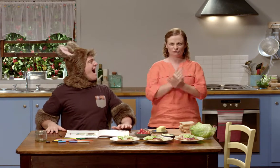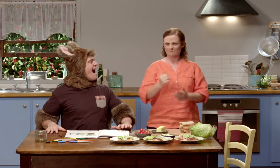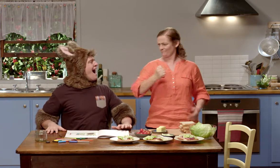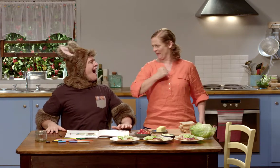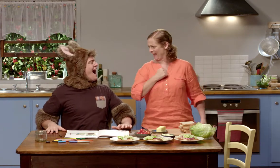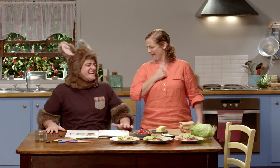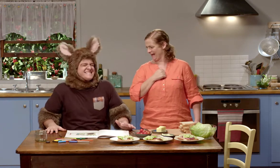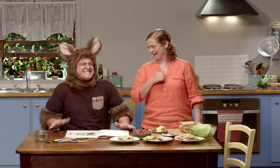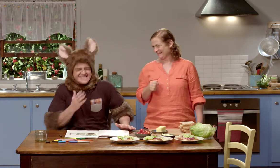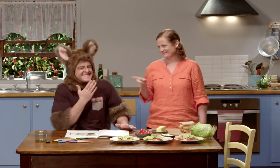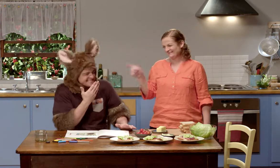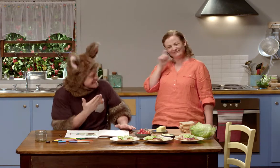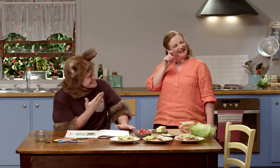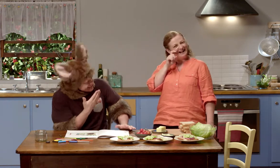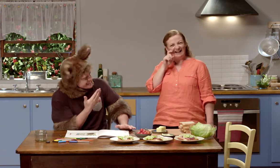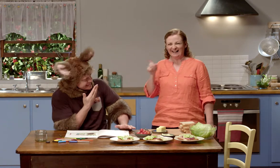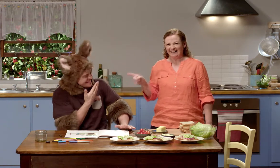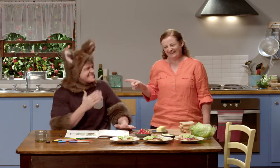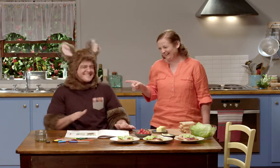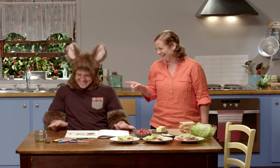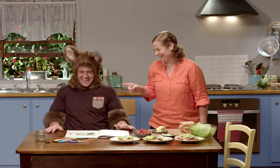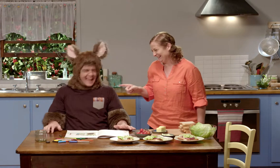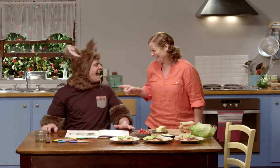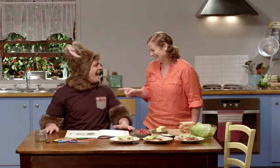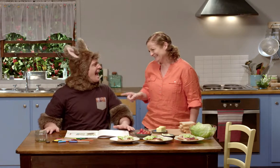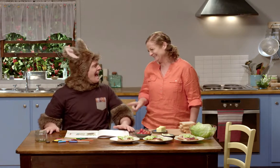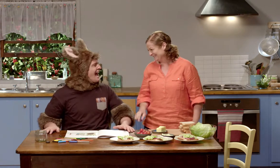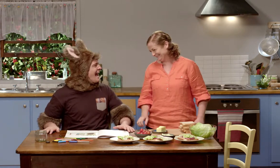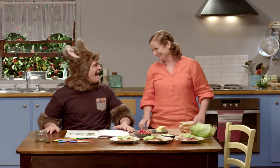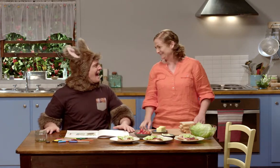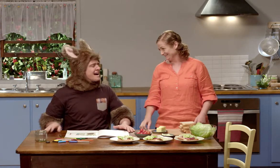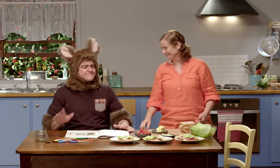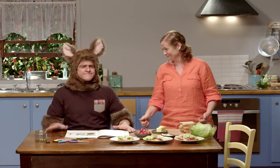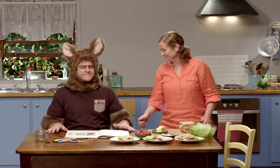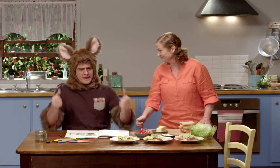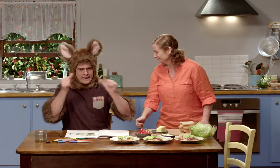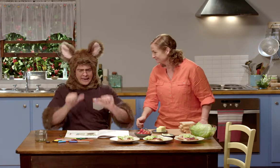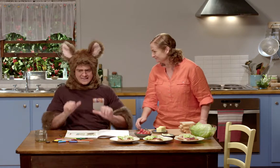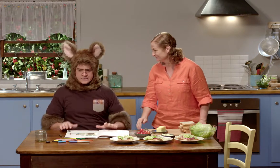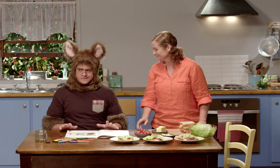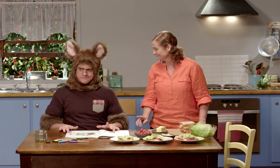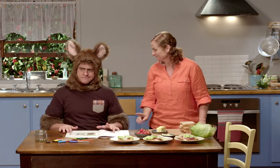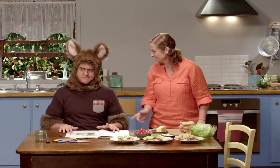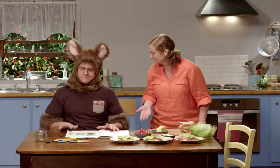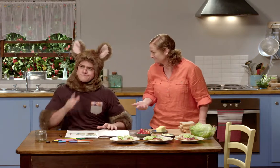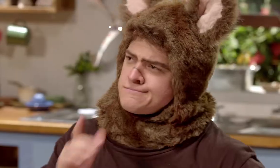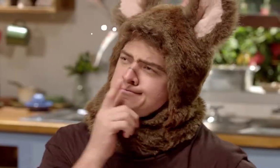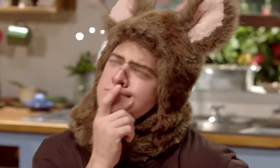That wasn't your fridge, that was mine Possum! Oh you're funny. What happened next?